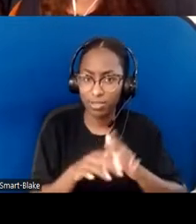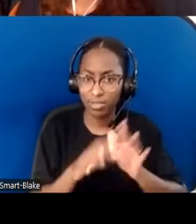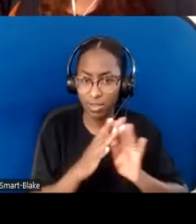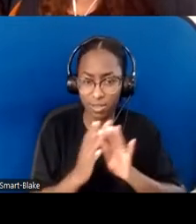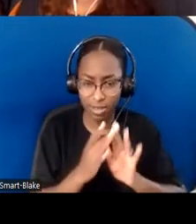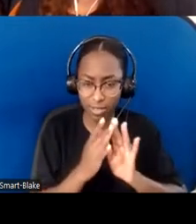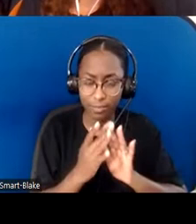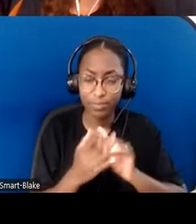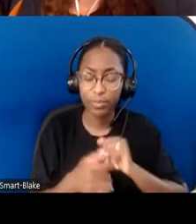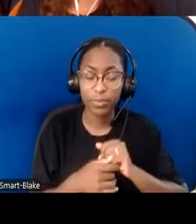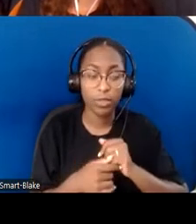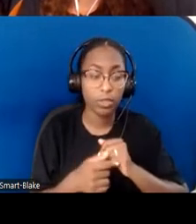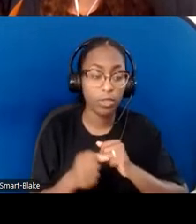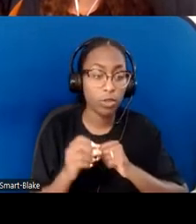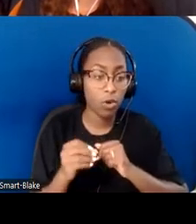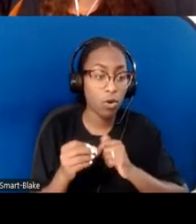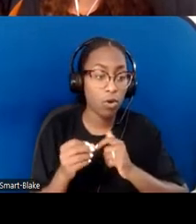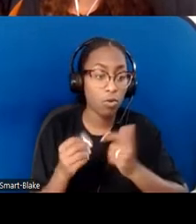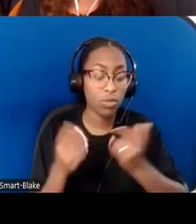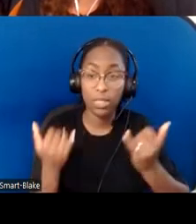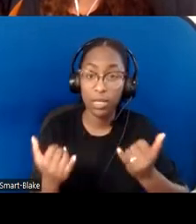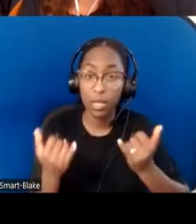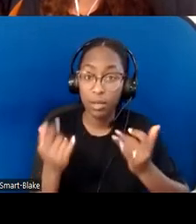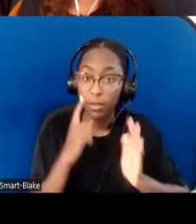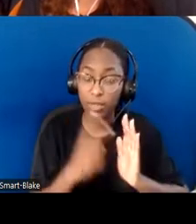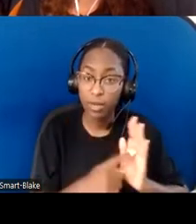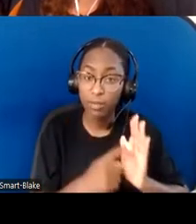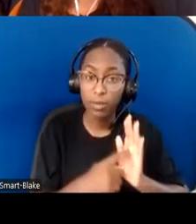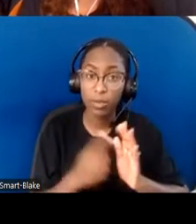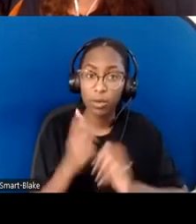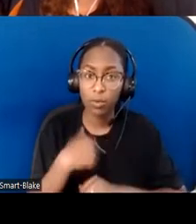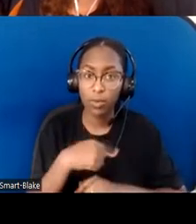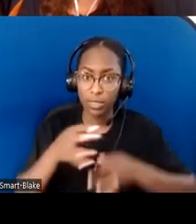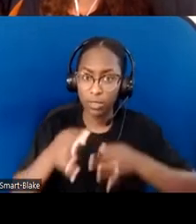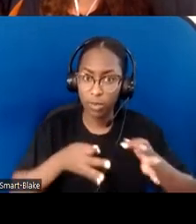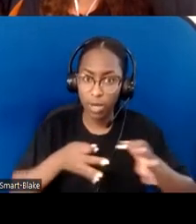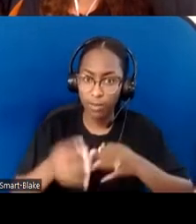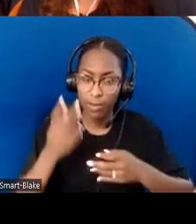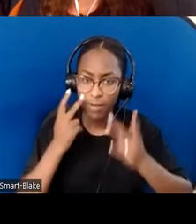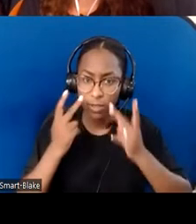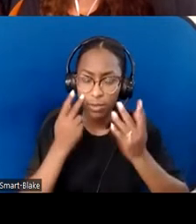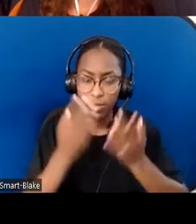with descriptions of anything visual, having captioning, having documents ahead of time. Don't expect people to be able